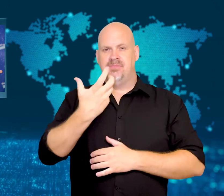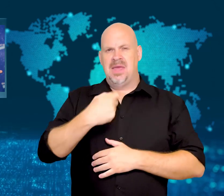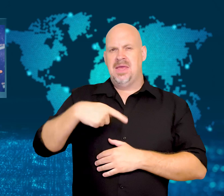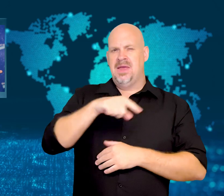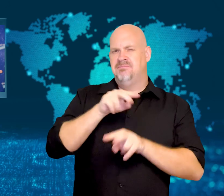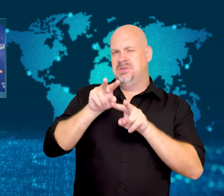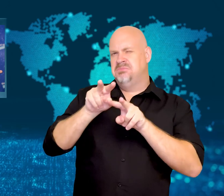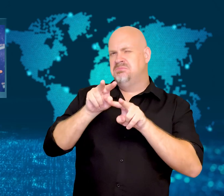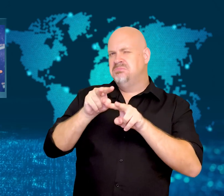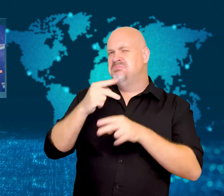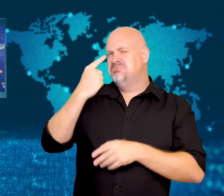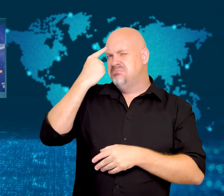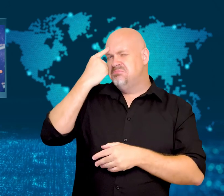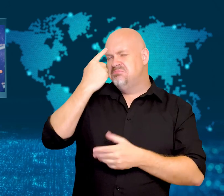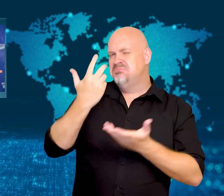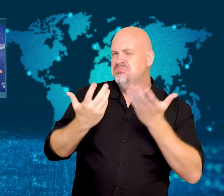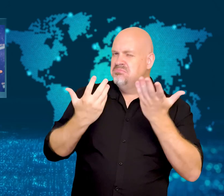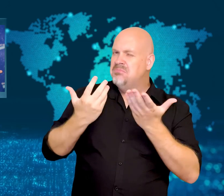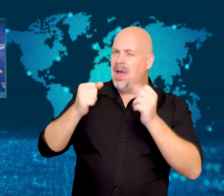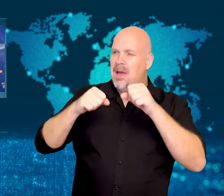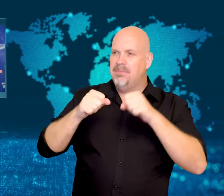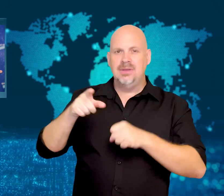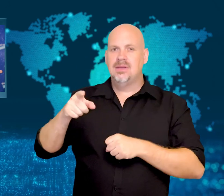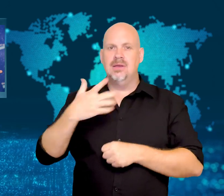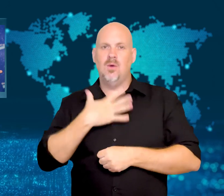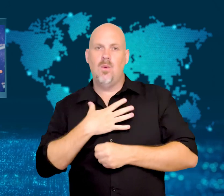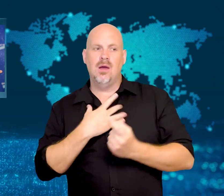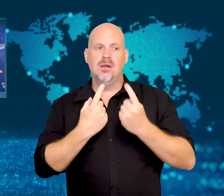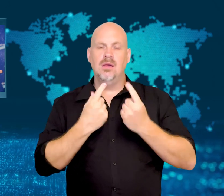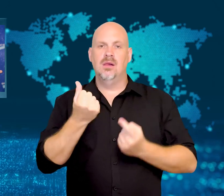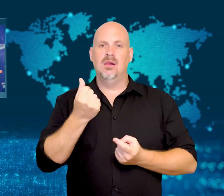Some experts question if he is trying